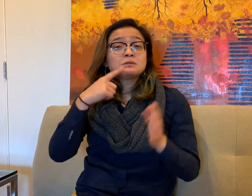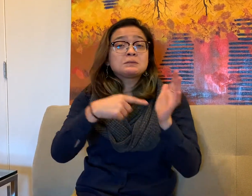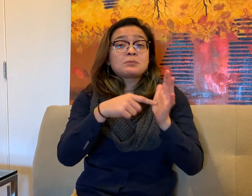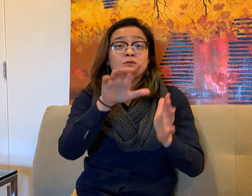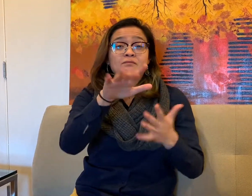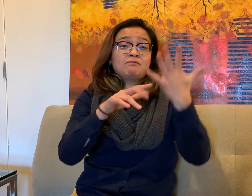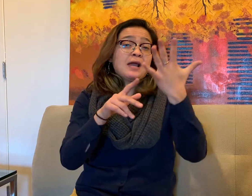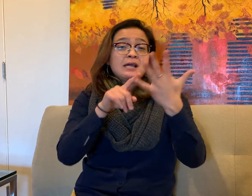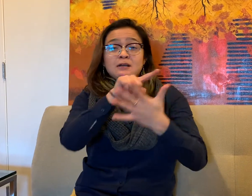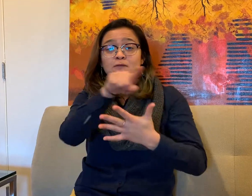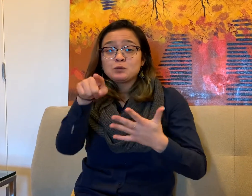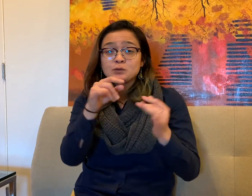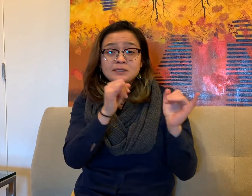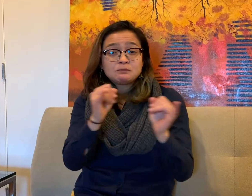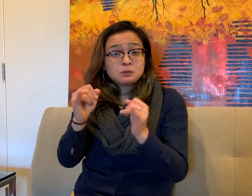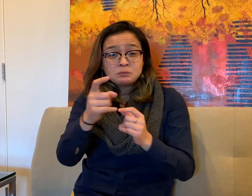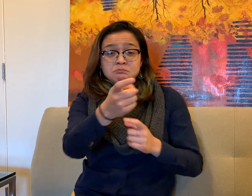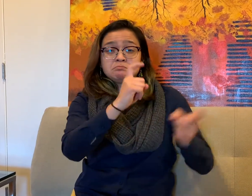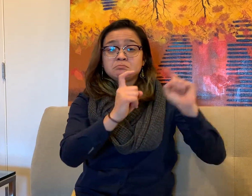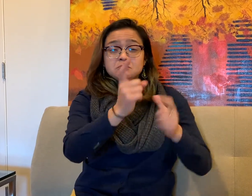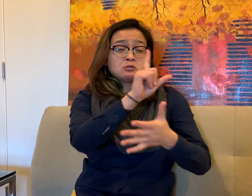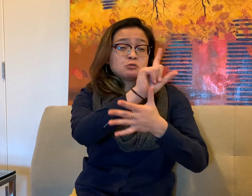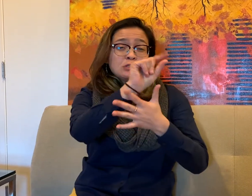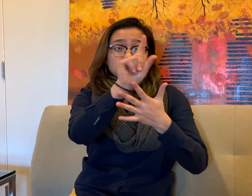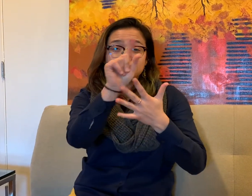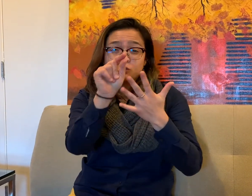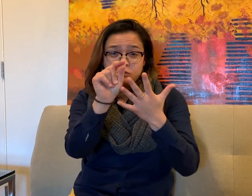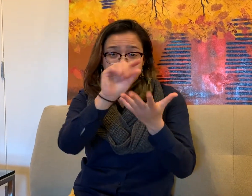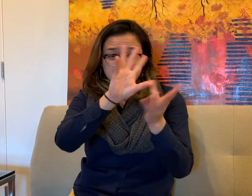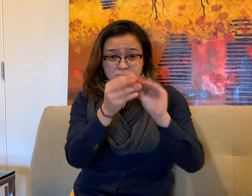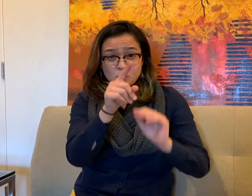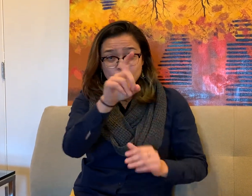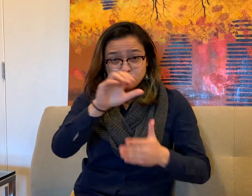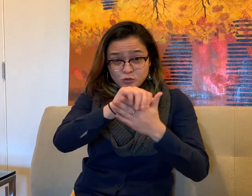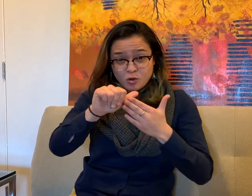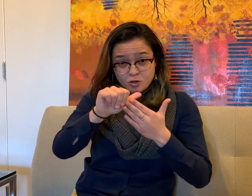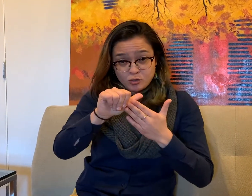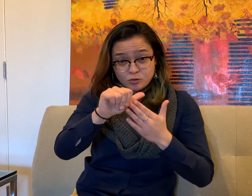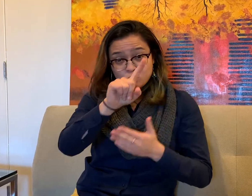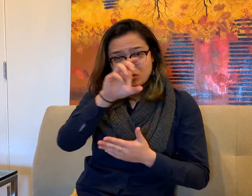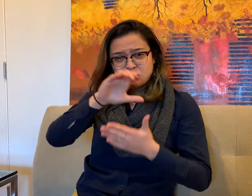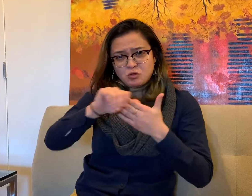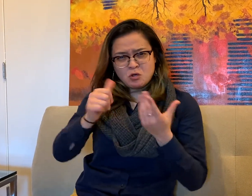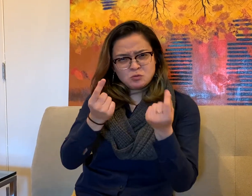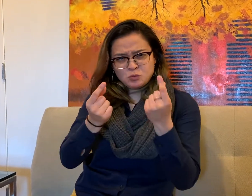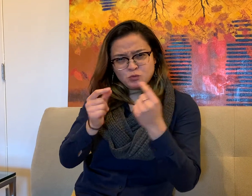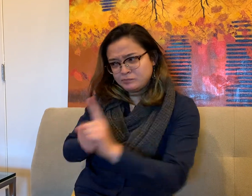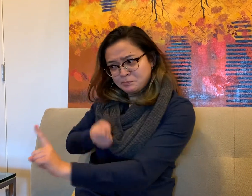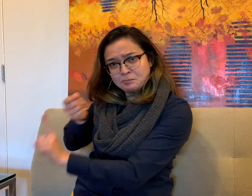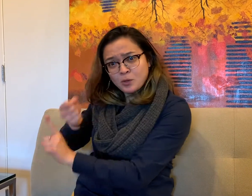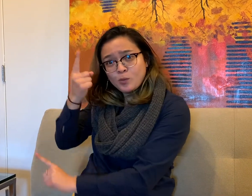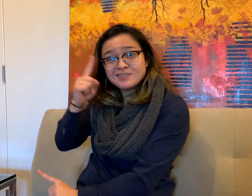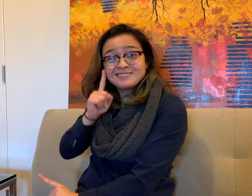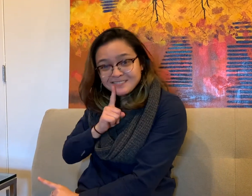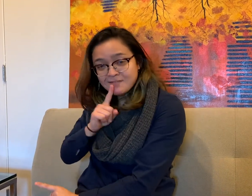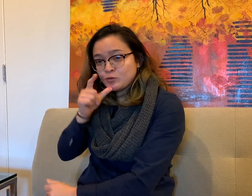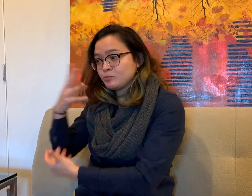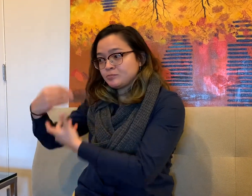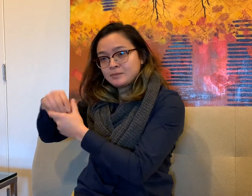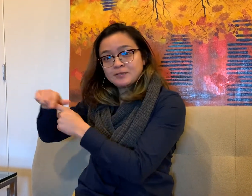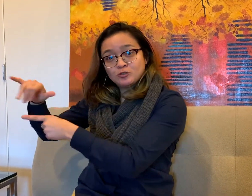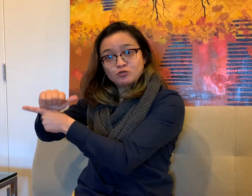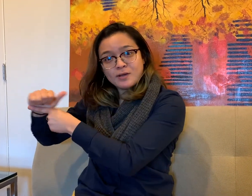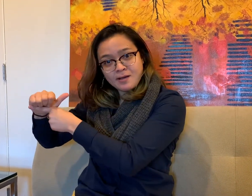If 5 people donate $20 each, that $100 that will support a Deaf leader to participate in a DDW training.